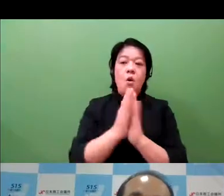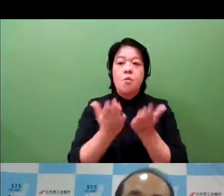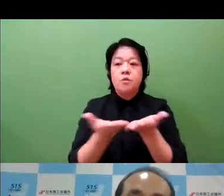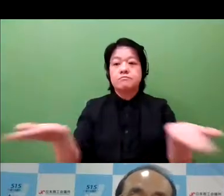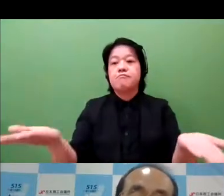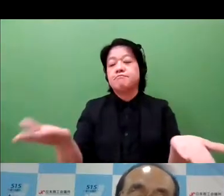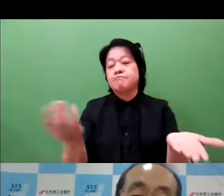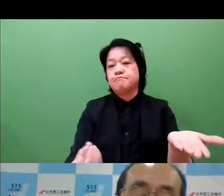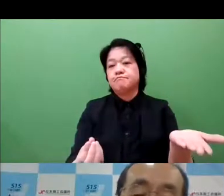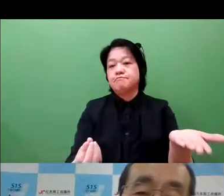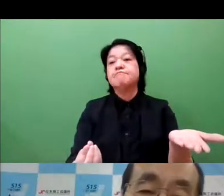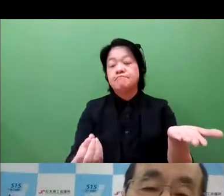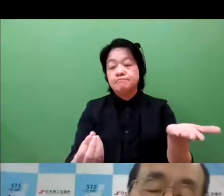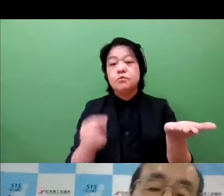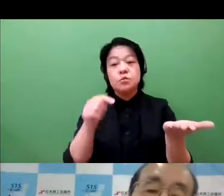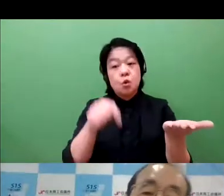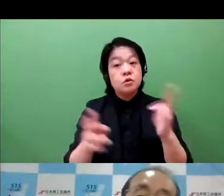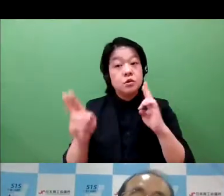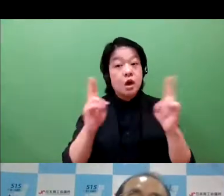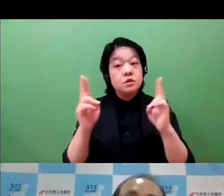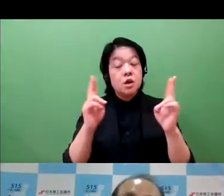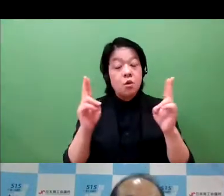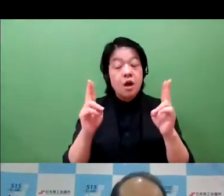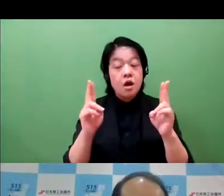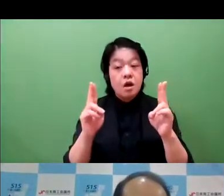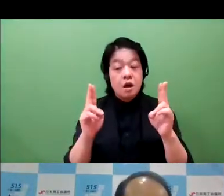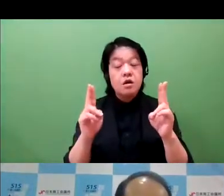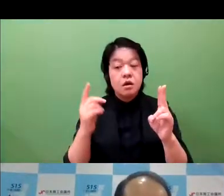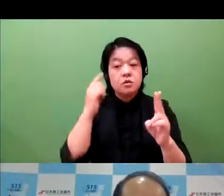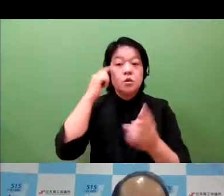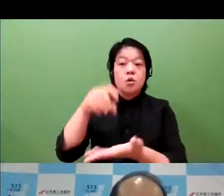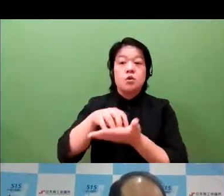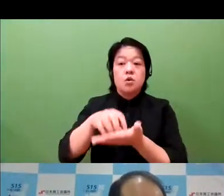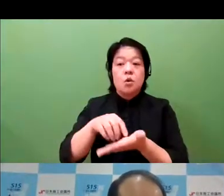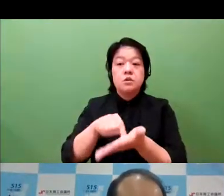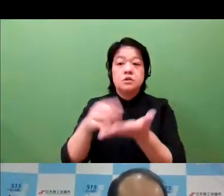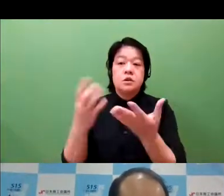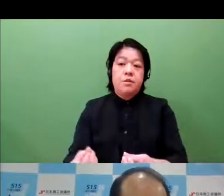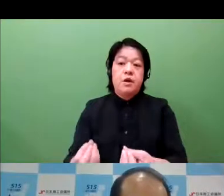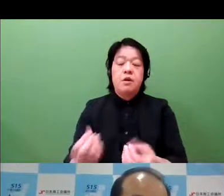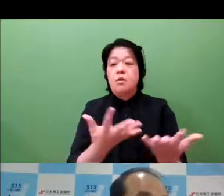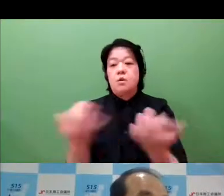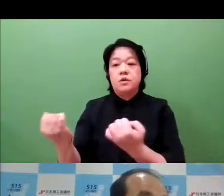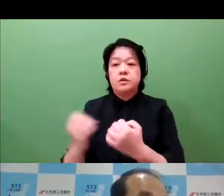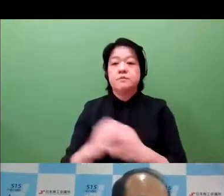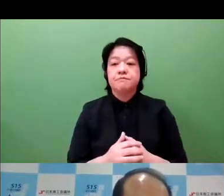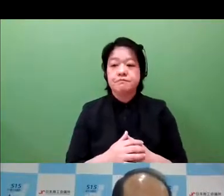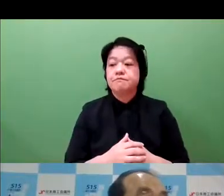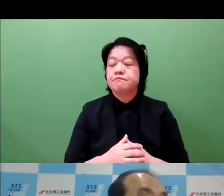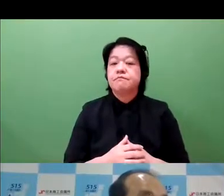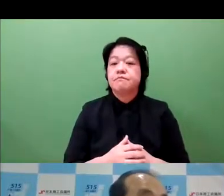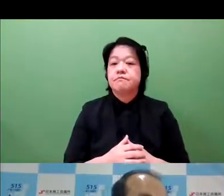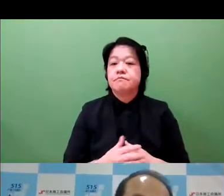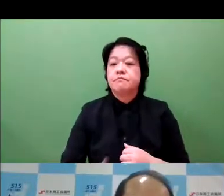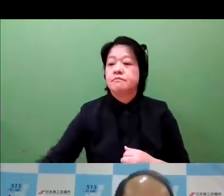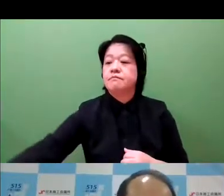And the JPO has also published companies that introduce these companies with very high--